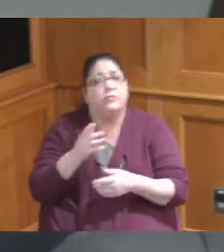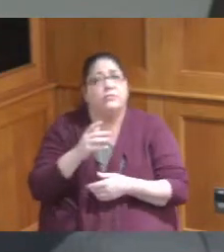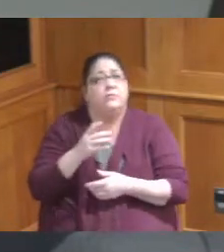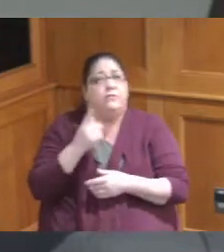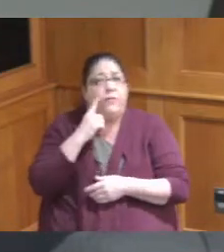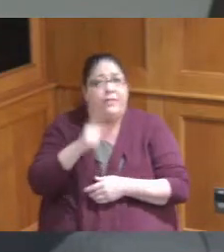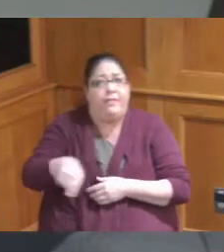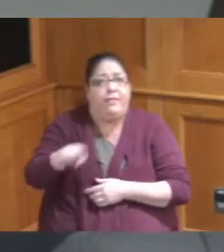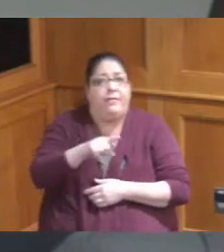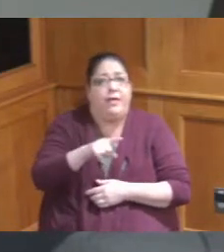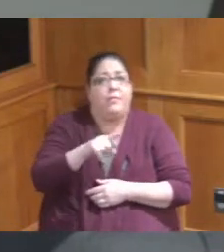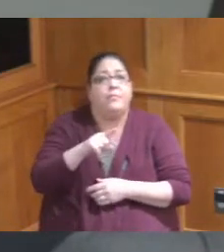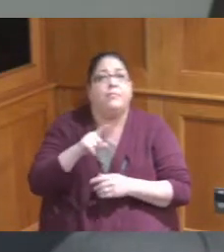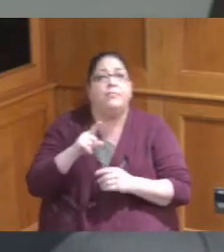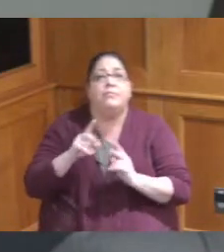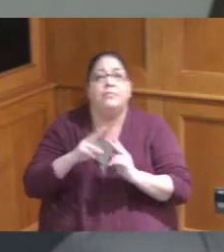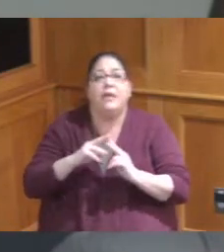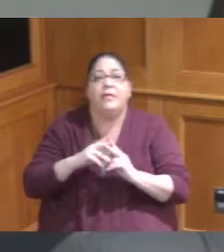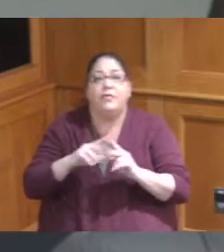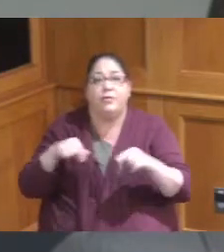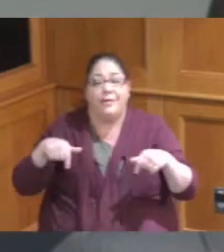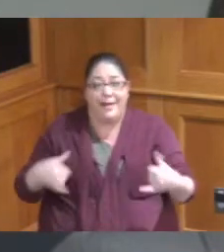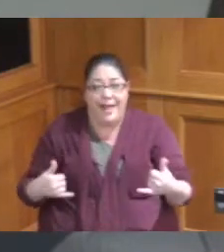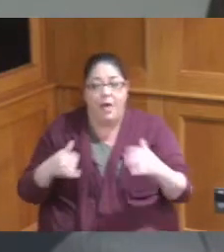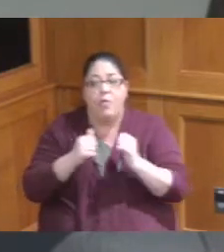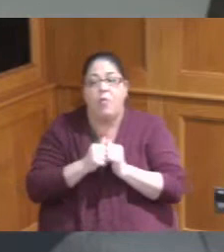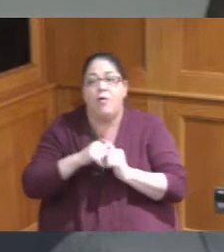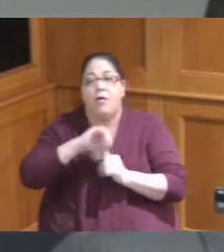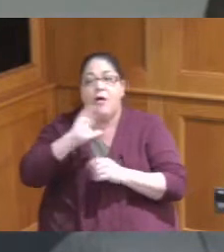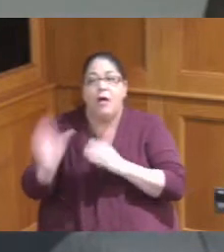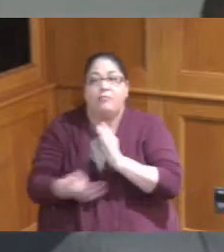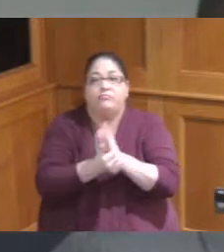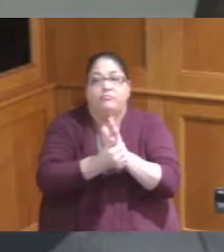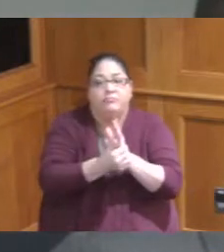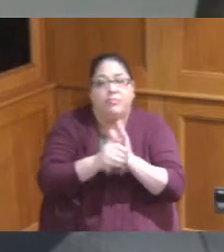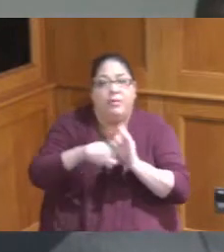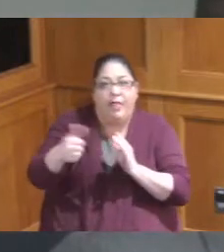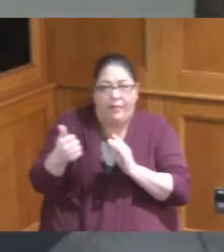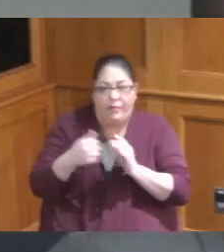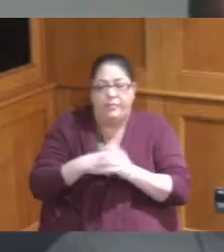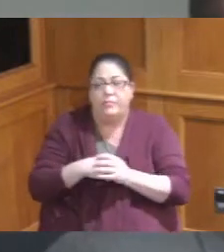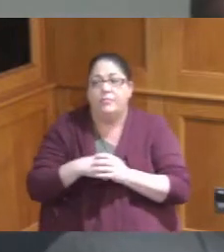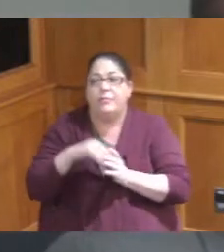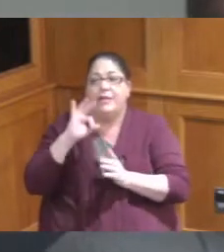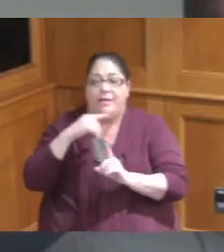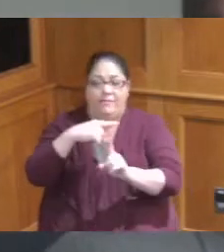to be competitively or through a sub-recipient agreement we target specific services for folks